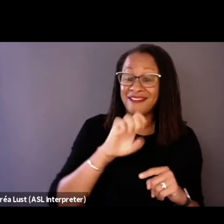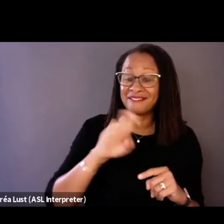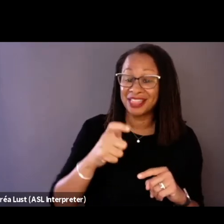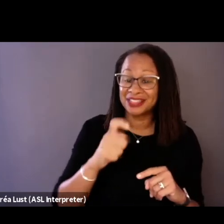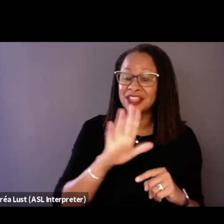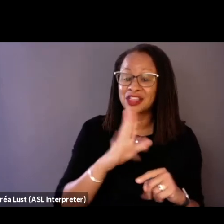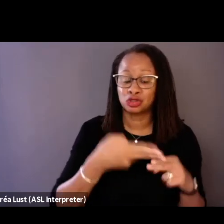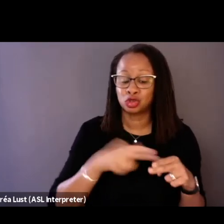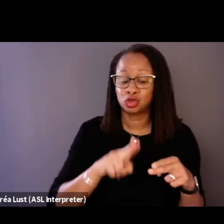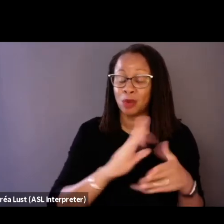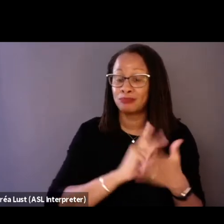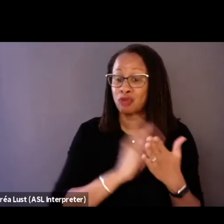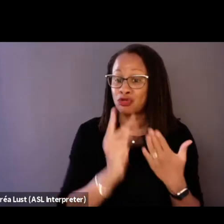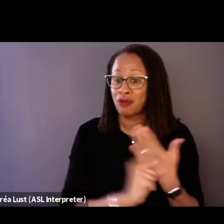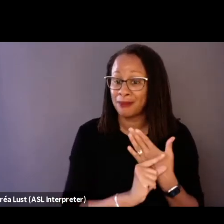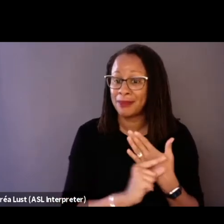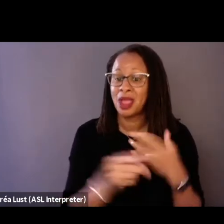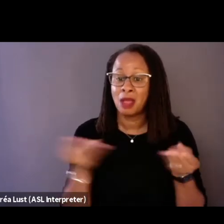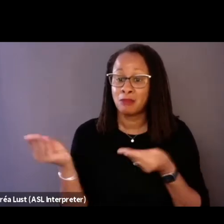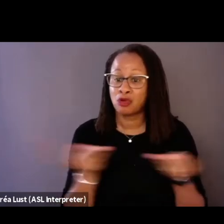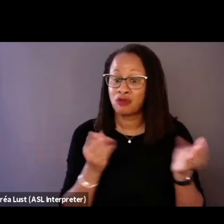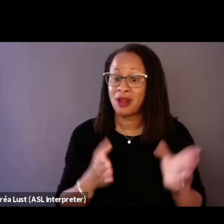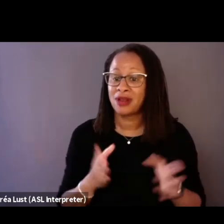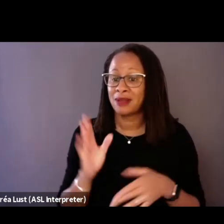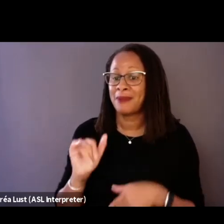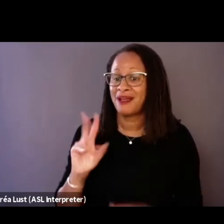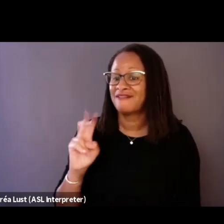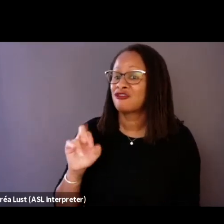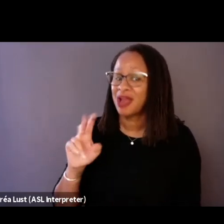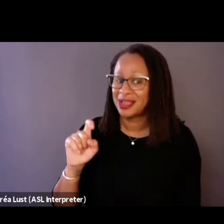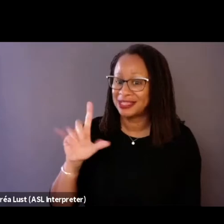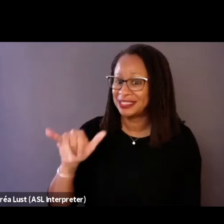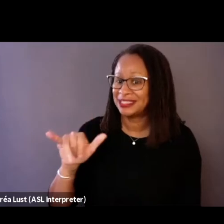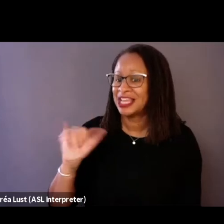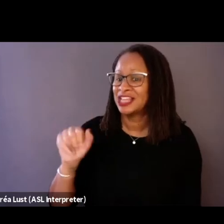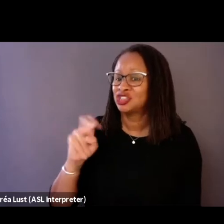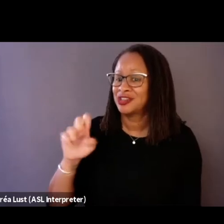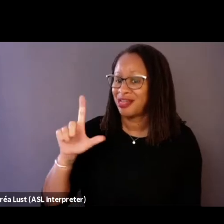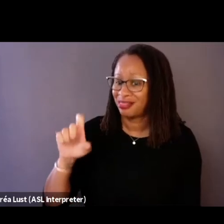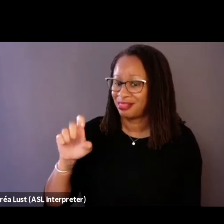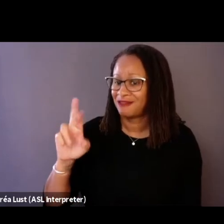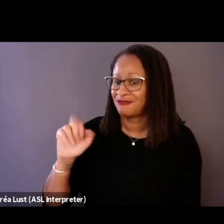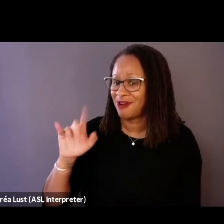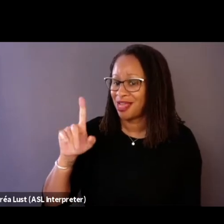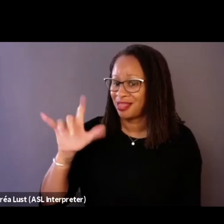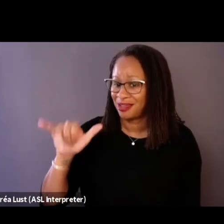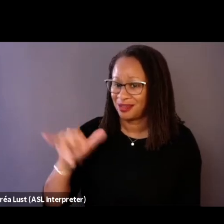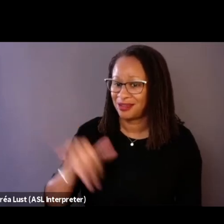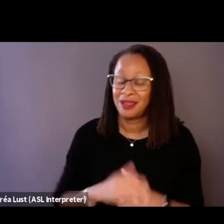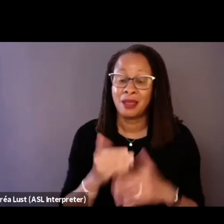moderated by Variety's Jenelle Riley, before we get started,